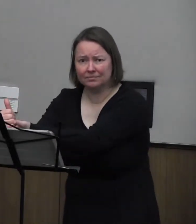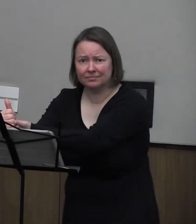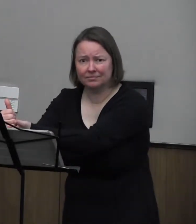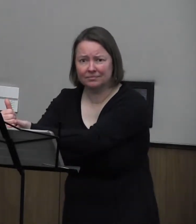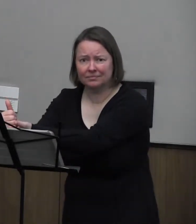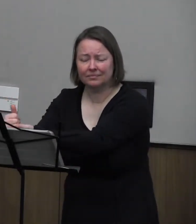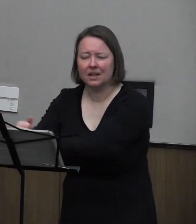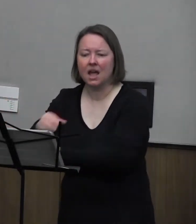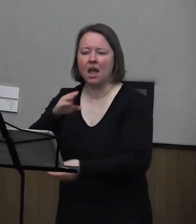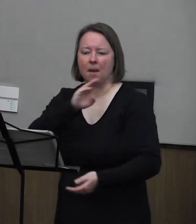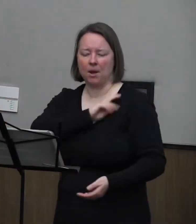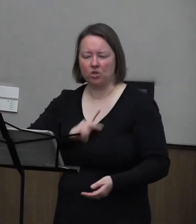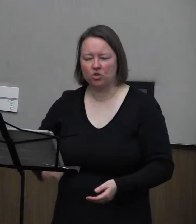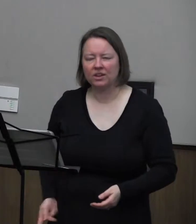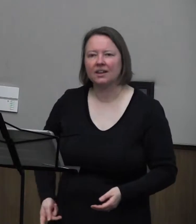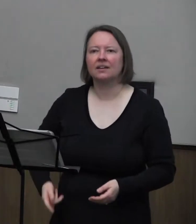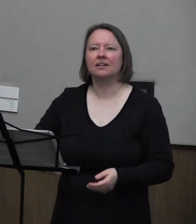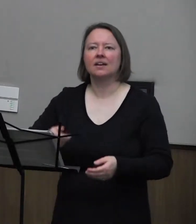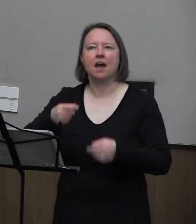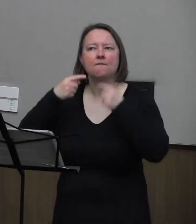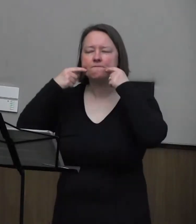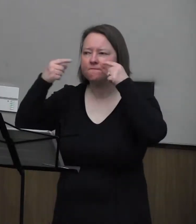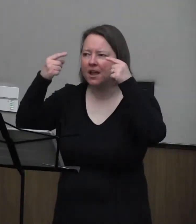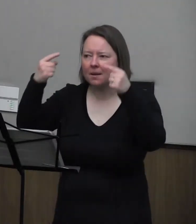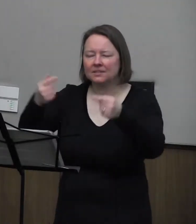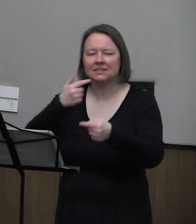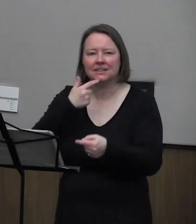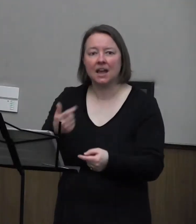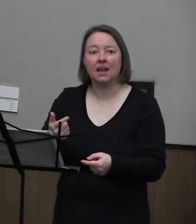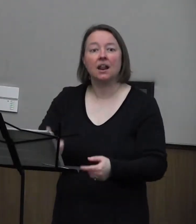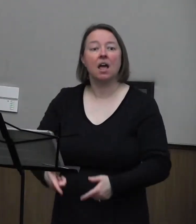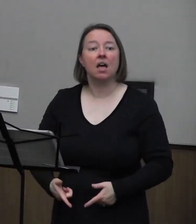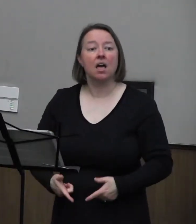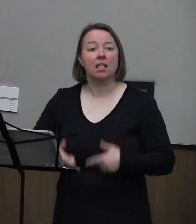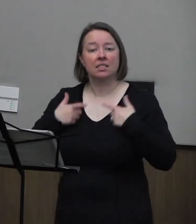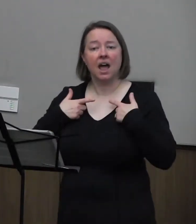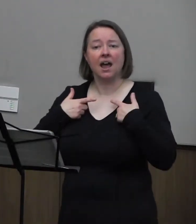Dr. King famously said, life's most persistent